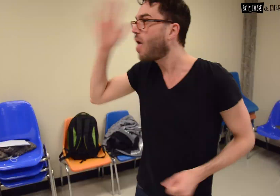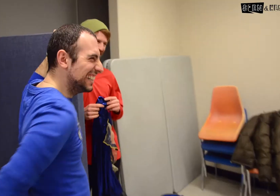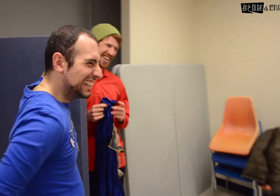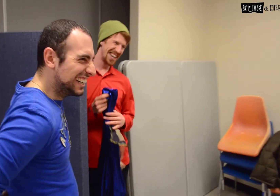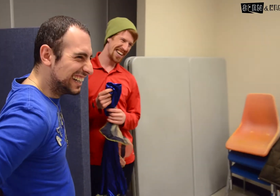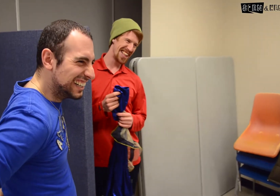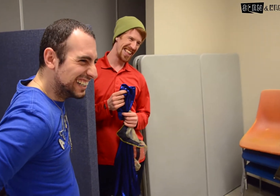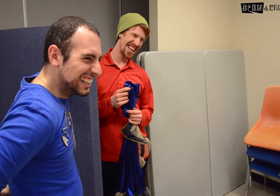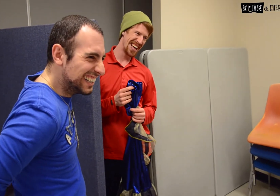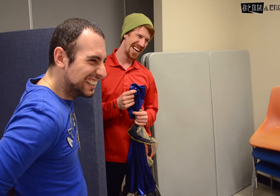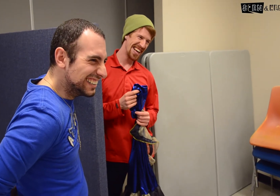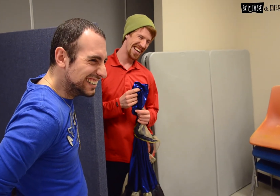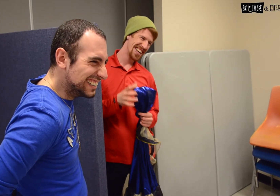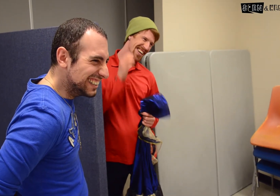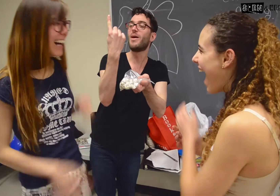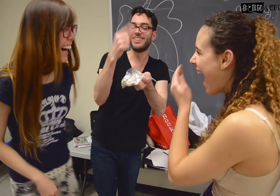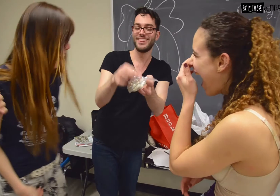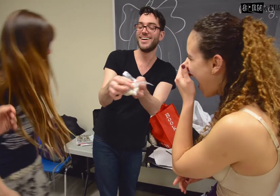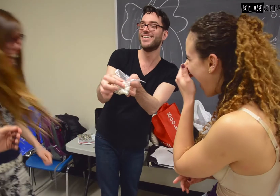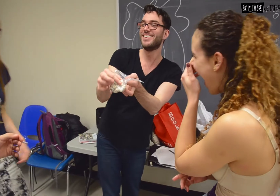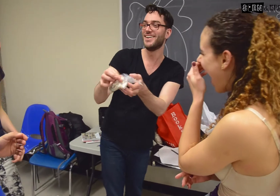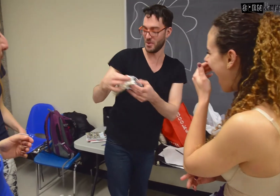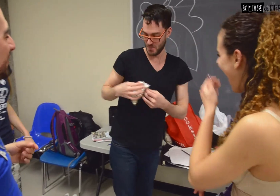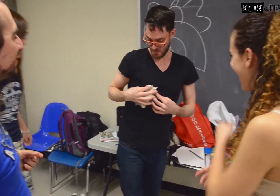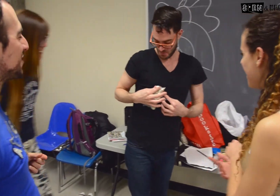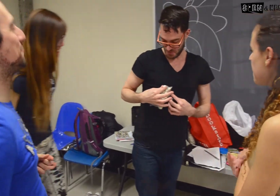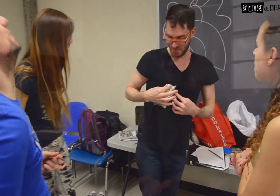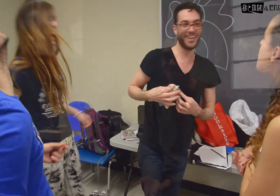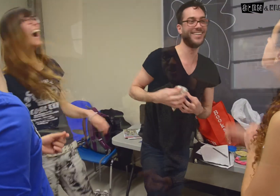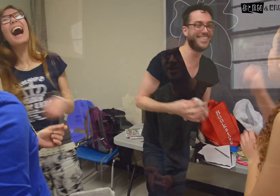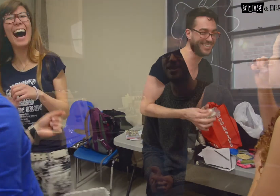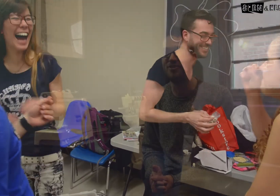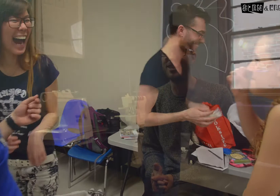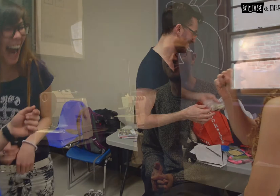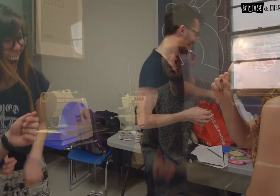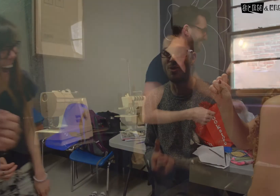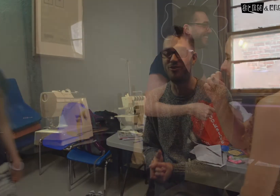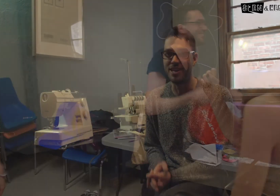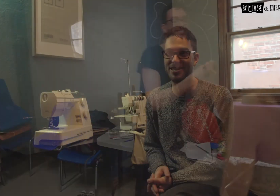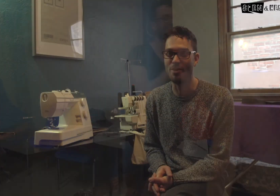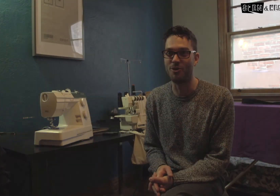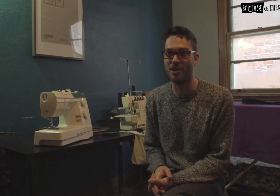in their native language. But they're not from somewhere else, they're from here So I feel like it's just a way of connecting better.